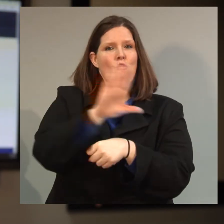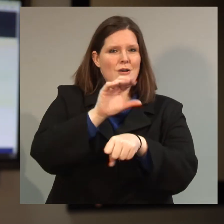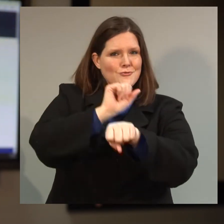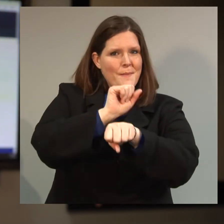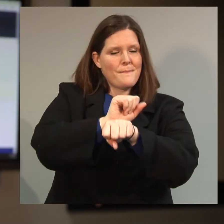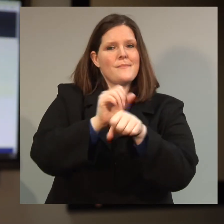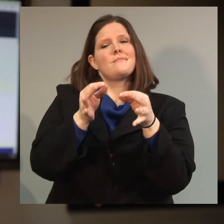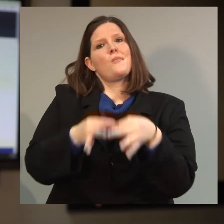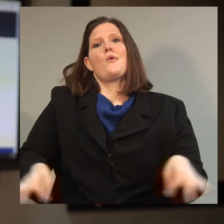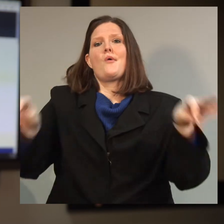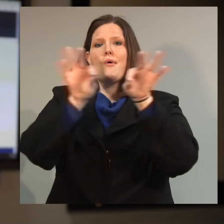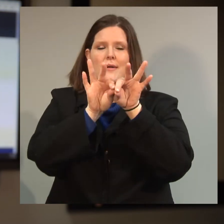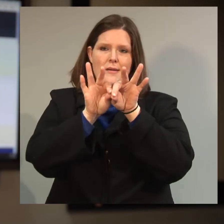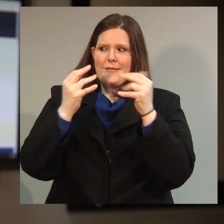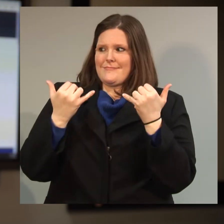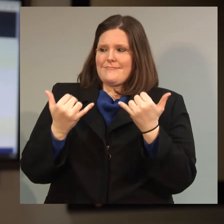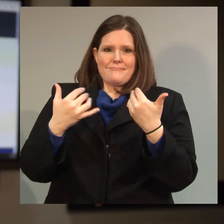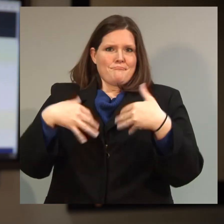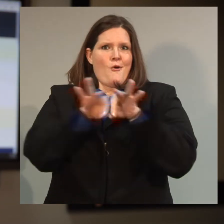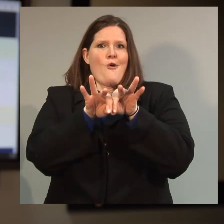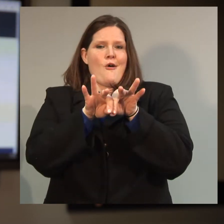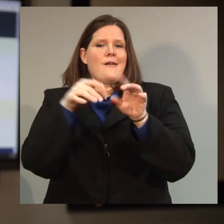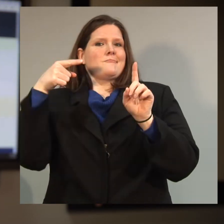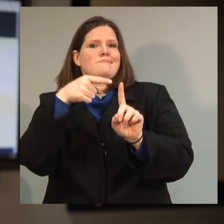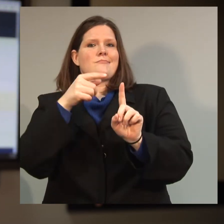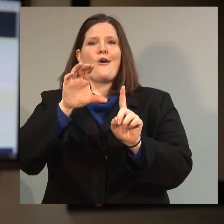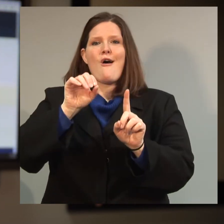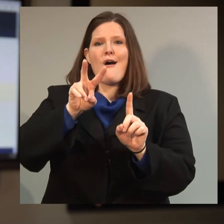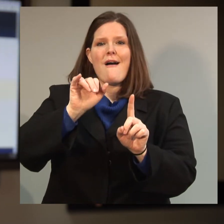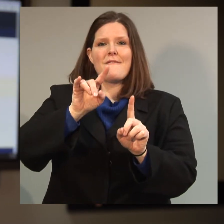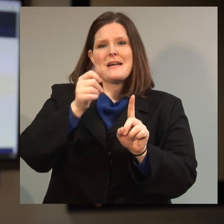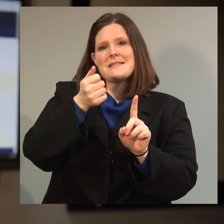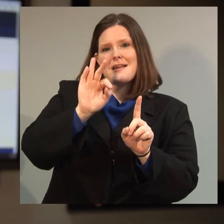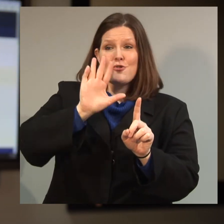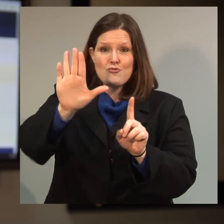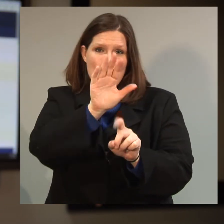What you do is more important than ever as we work together in the fight against COVID-19.